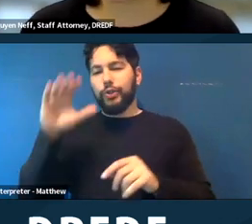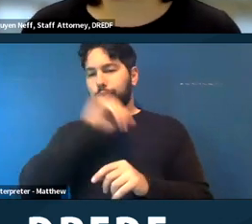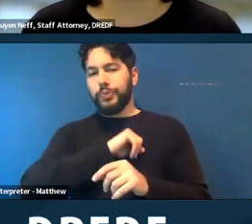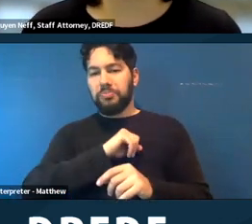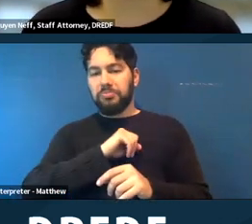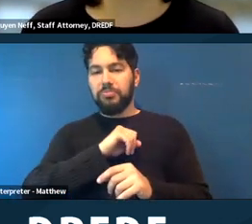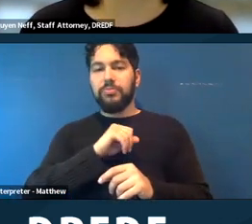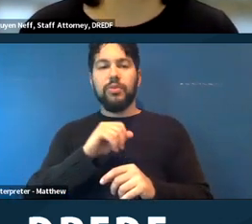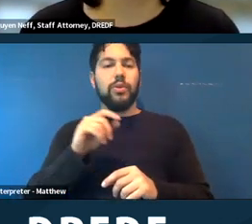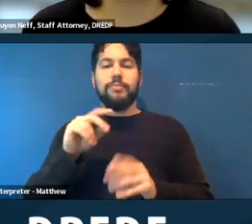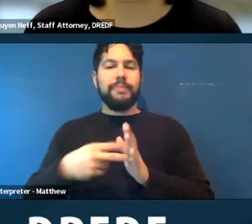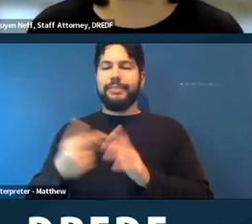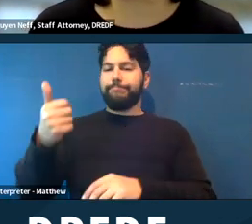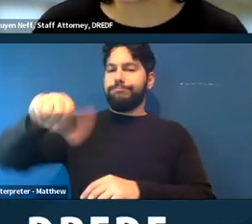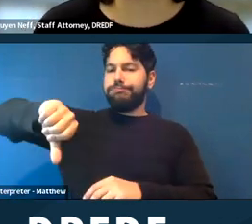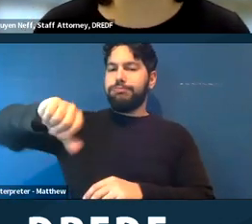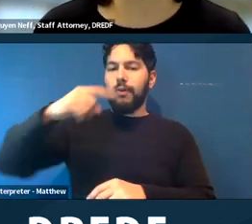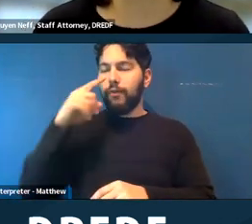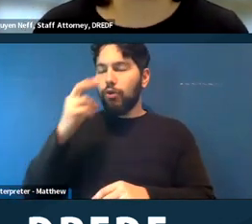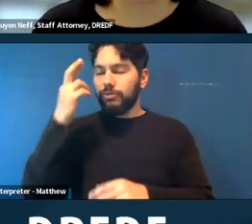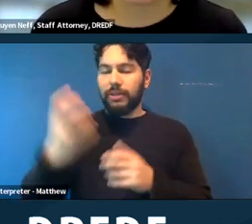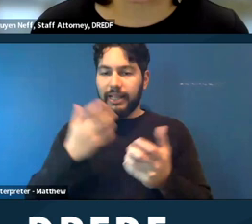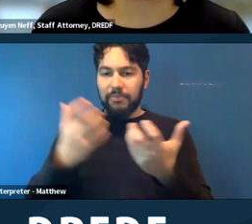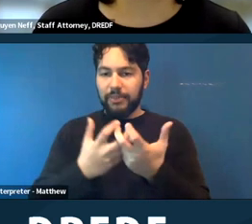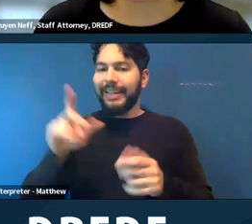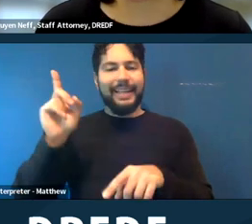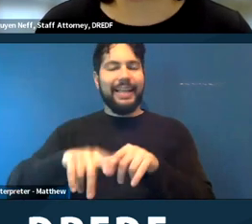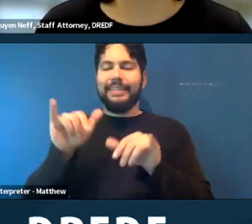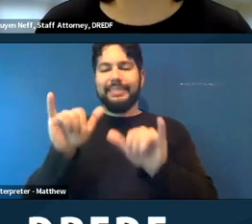get a reasonable accommodation or can't stay in the shelter because they have schizophrenia. That